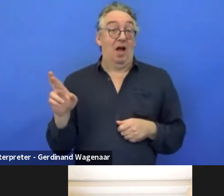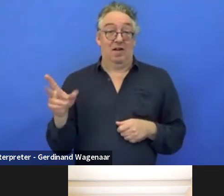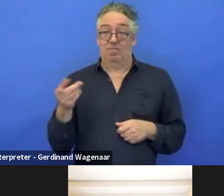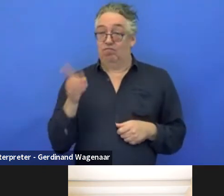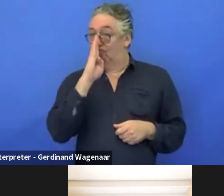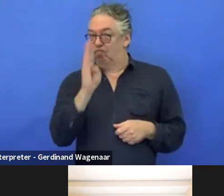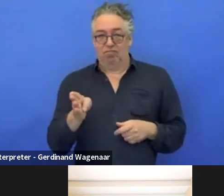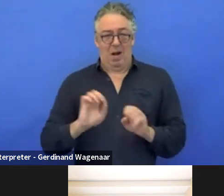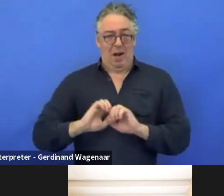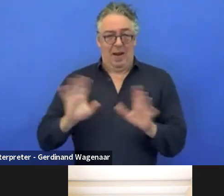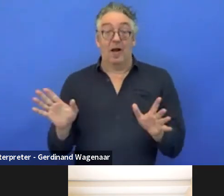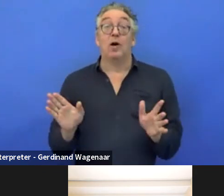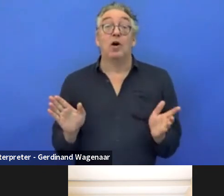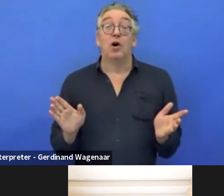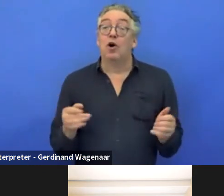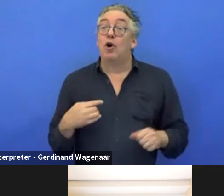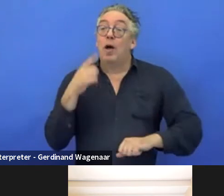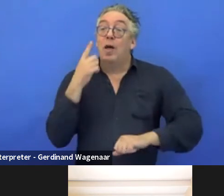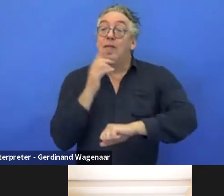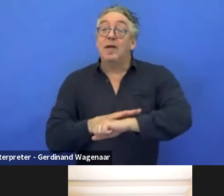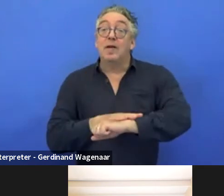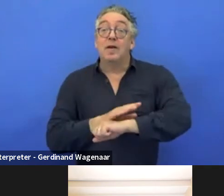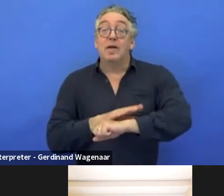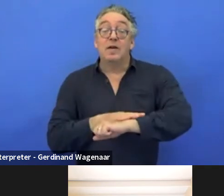I think we are reaching the end of this webinar,